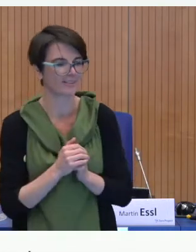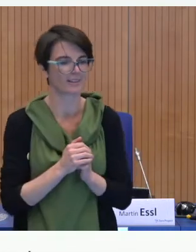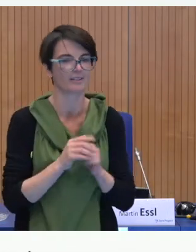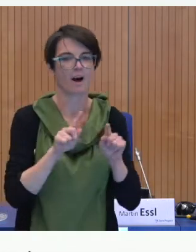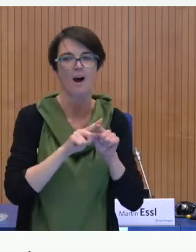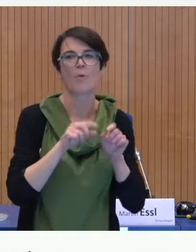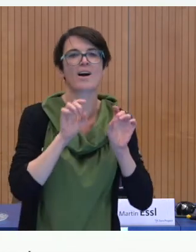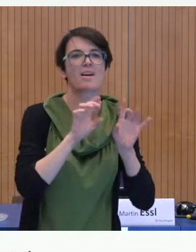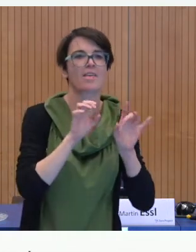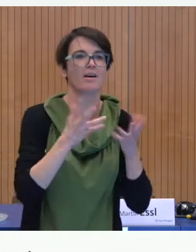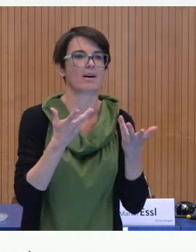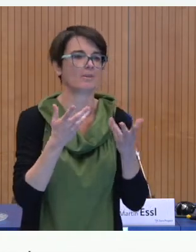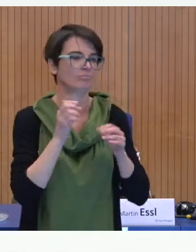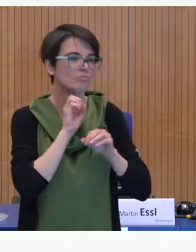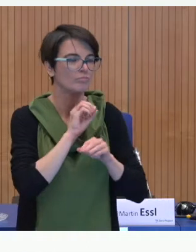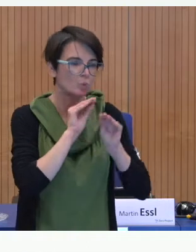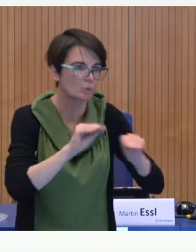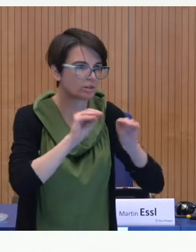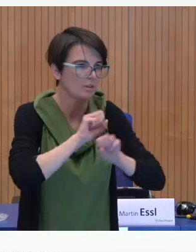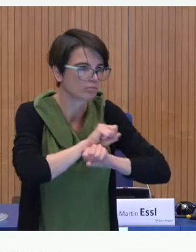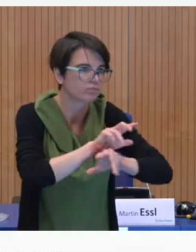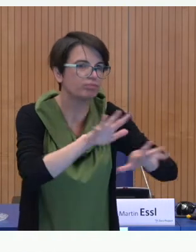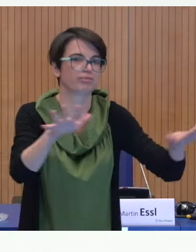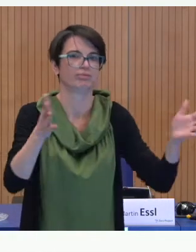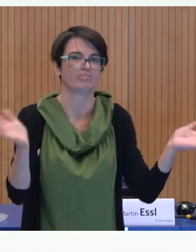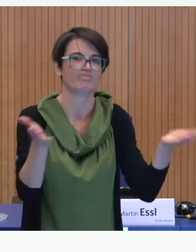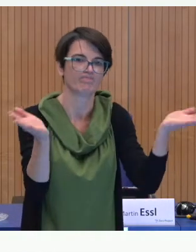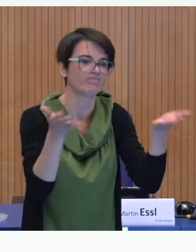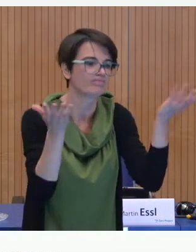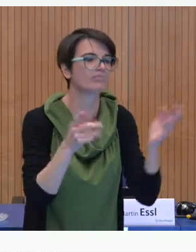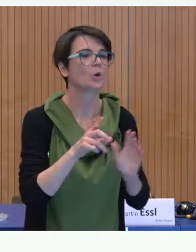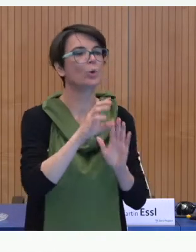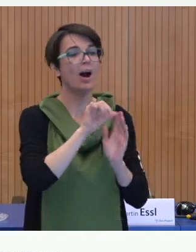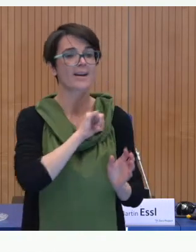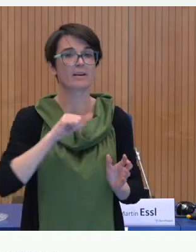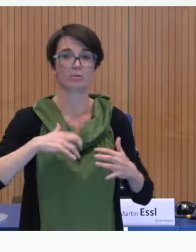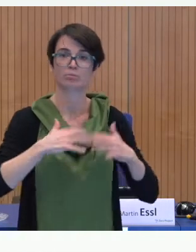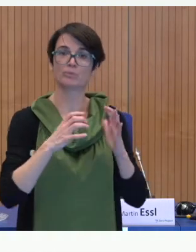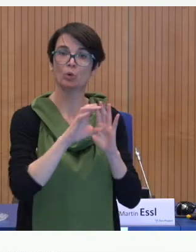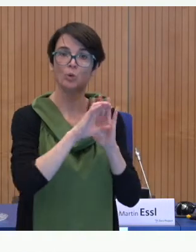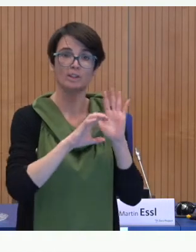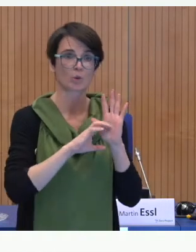deafness and have created special curricula and training programs for educators to